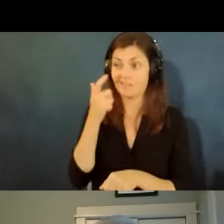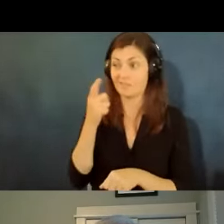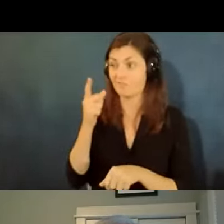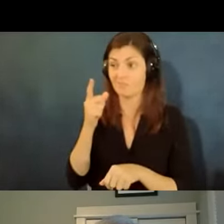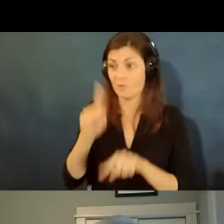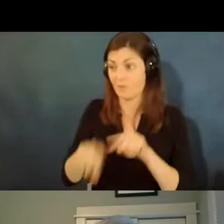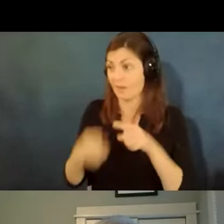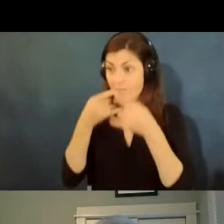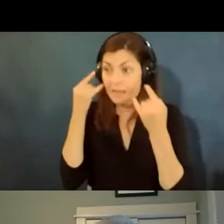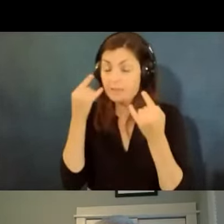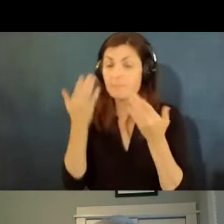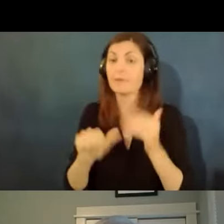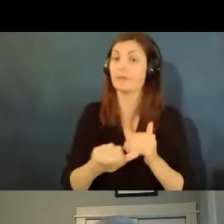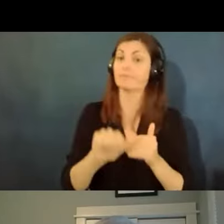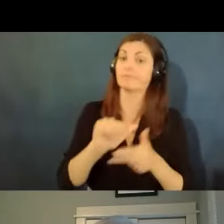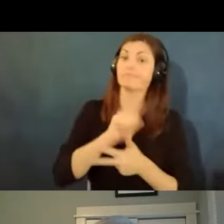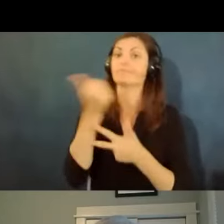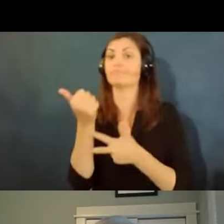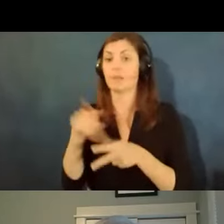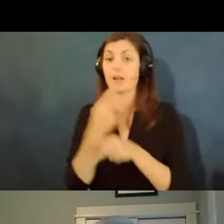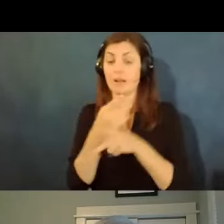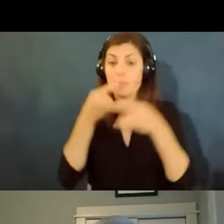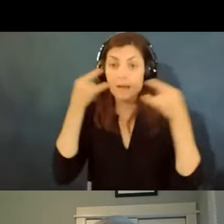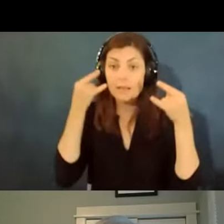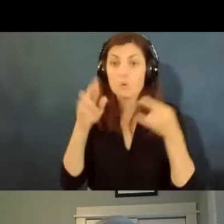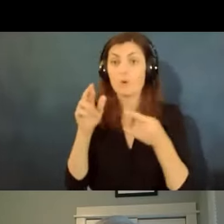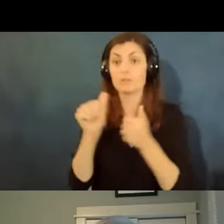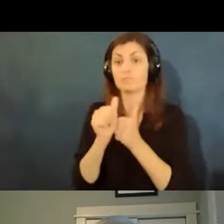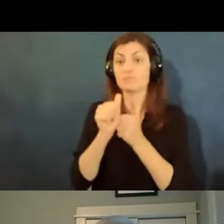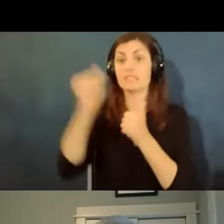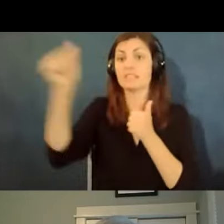wear maybe there's some sort of distancing or isolation that will work for everybody